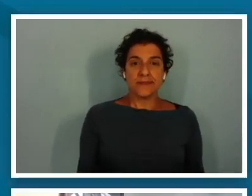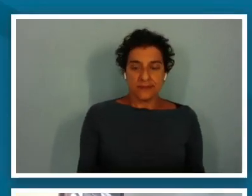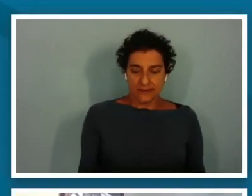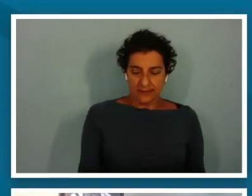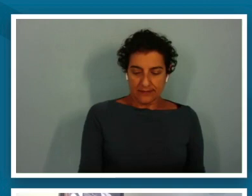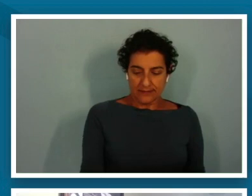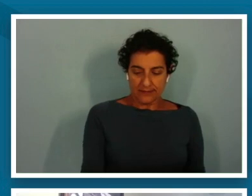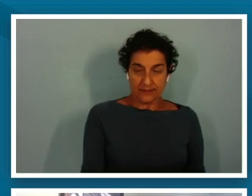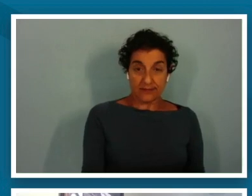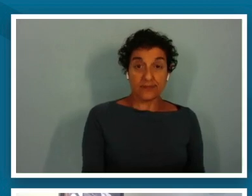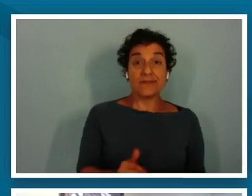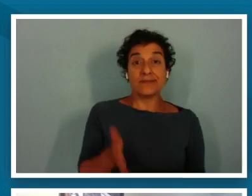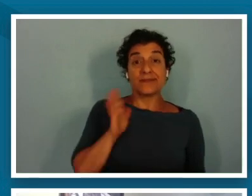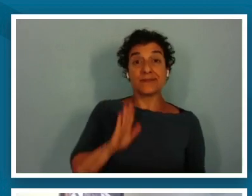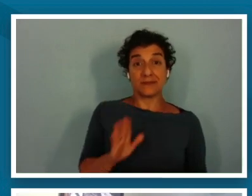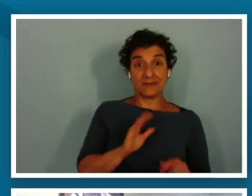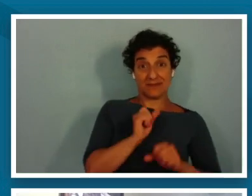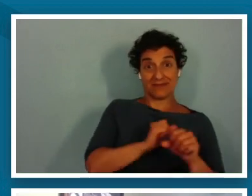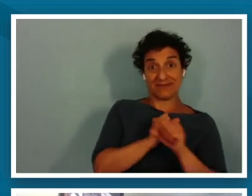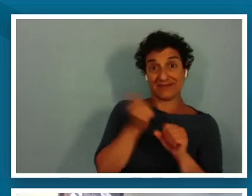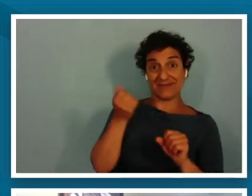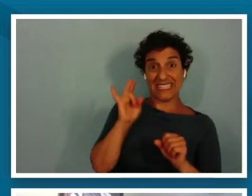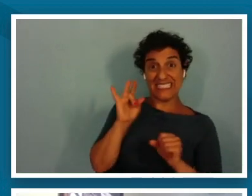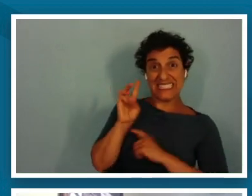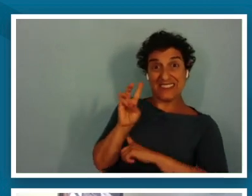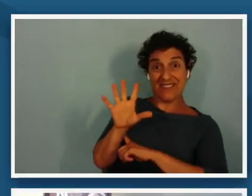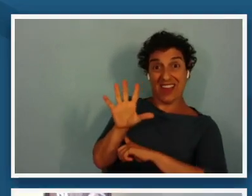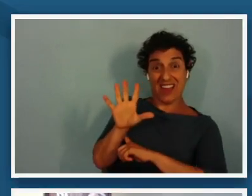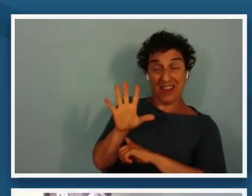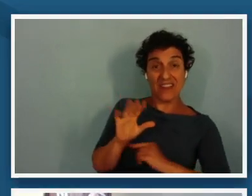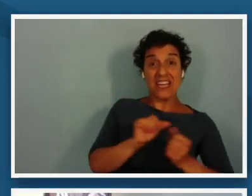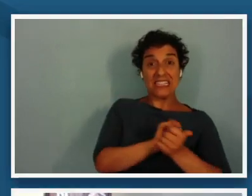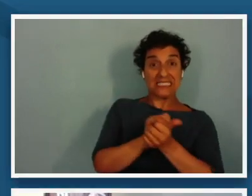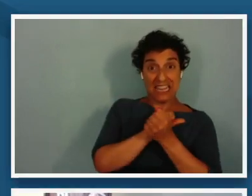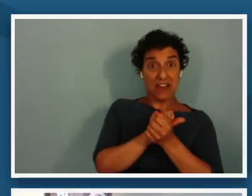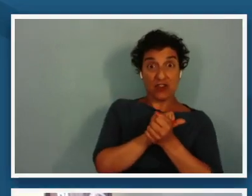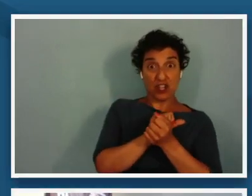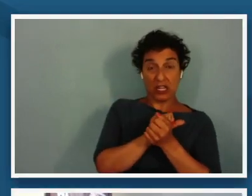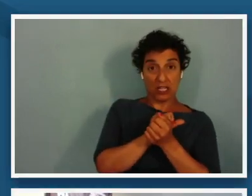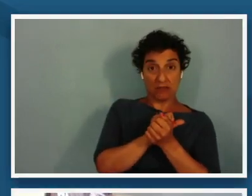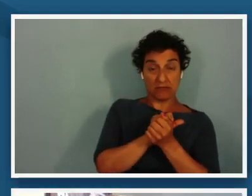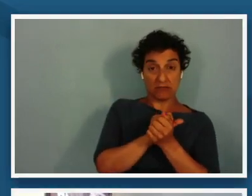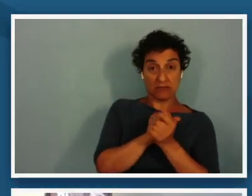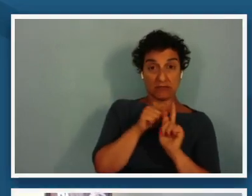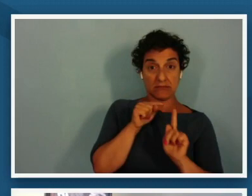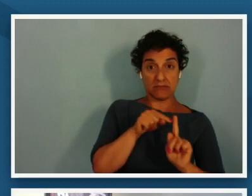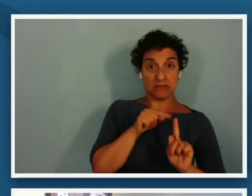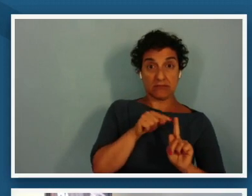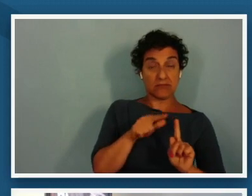1865 for the first time slavery did not